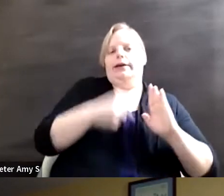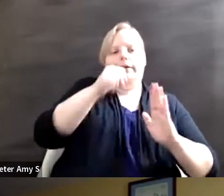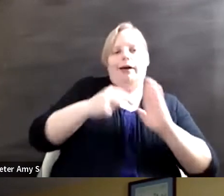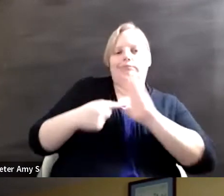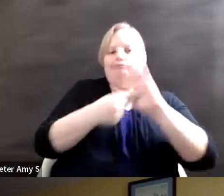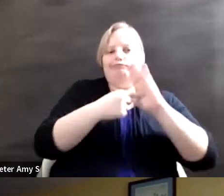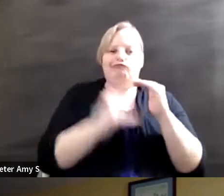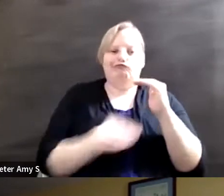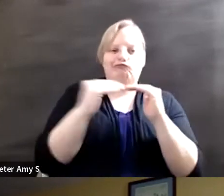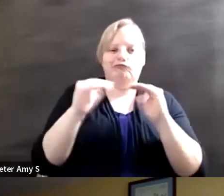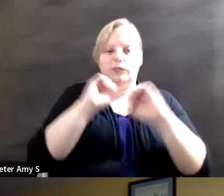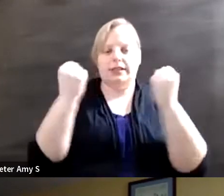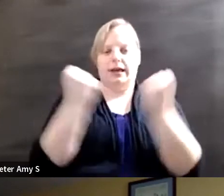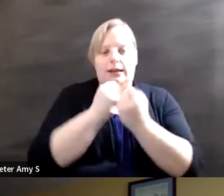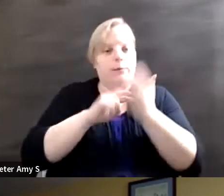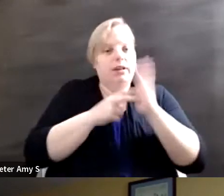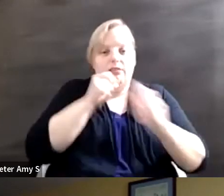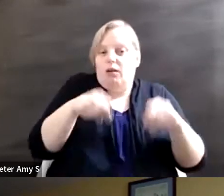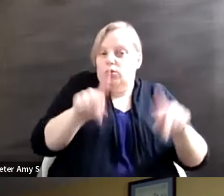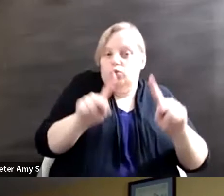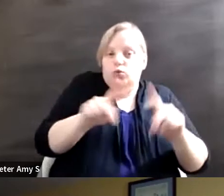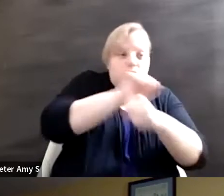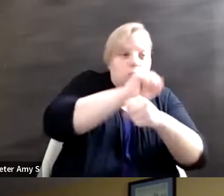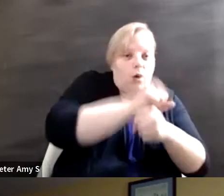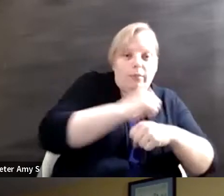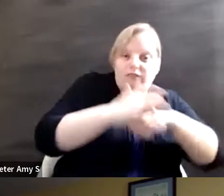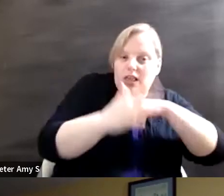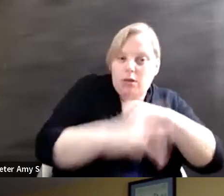lack of opportunities and employment. That trickles down to if there's not employment,